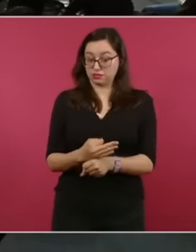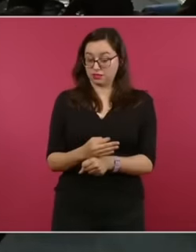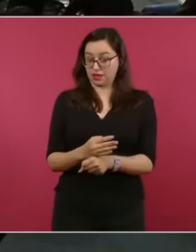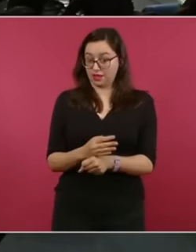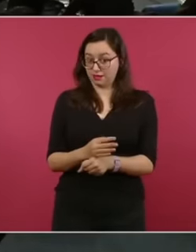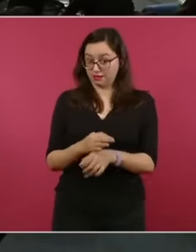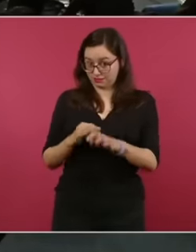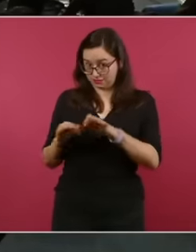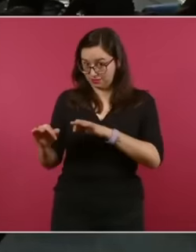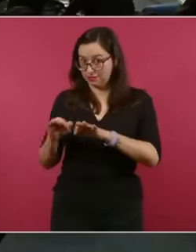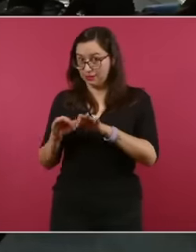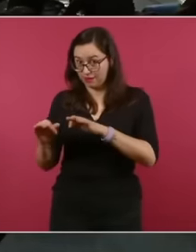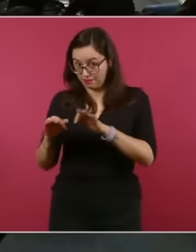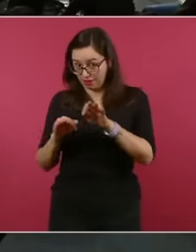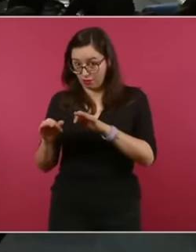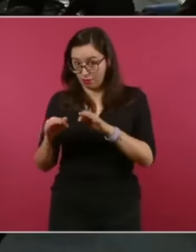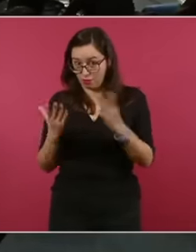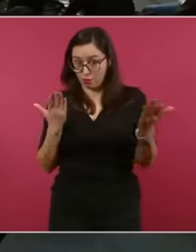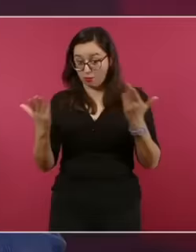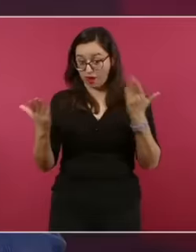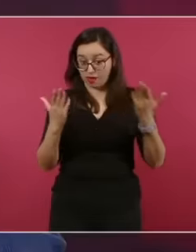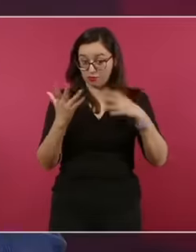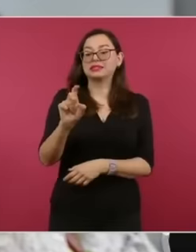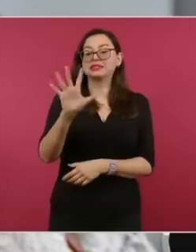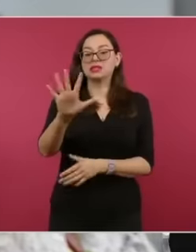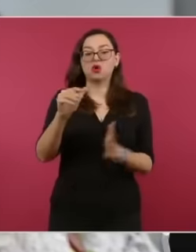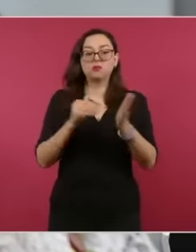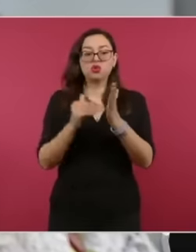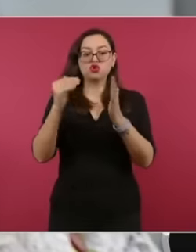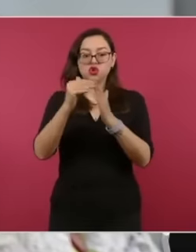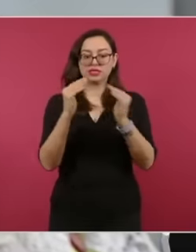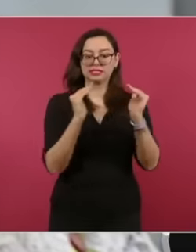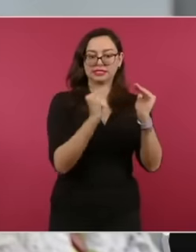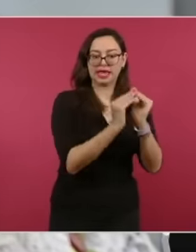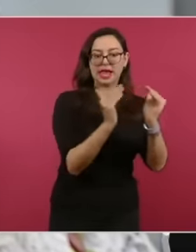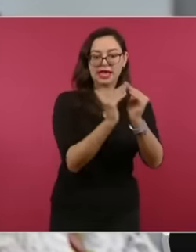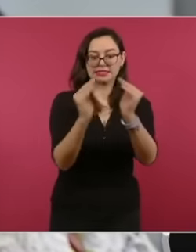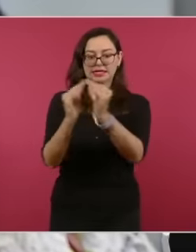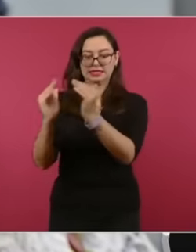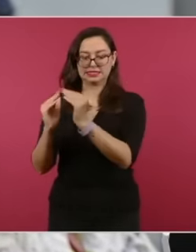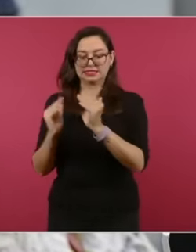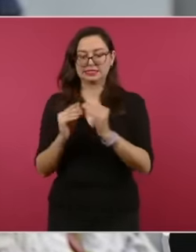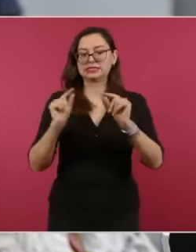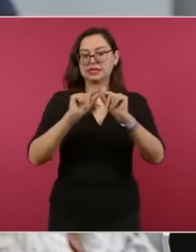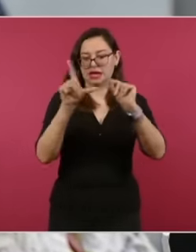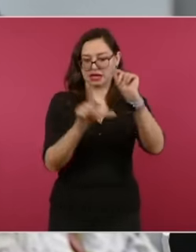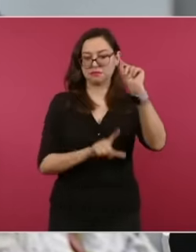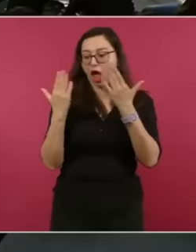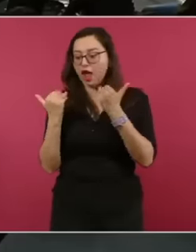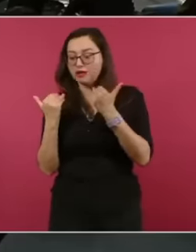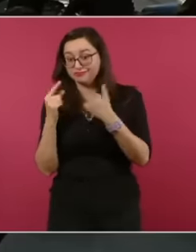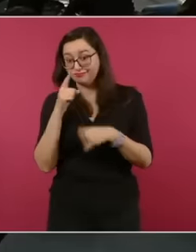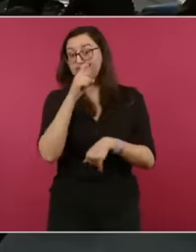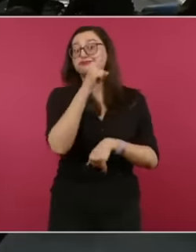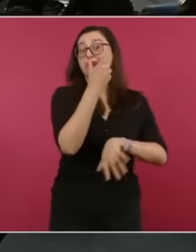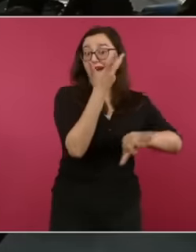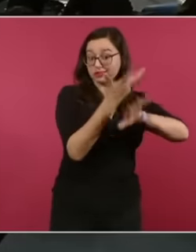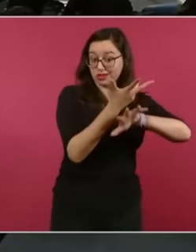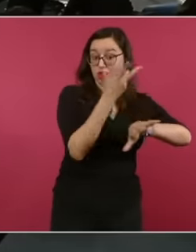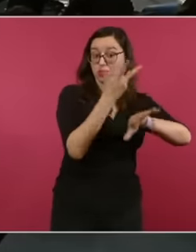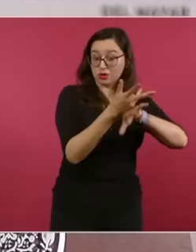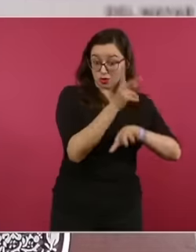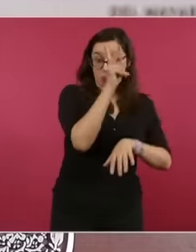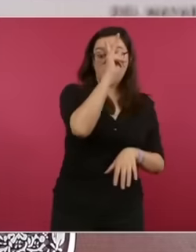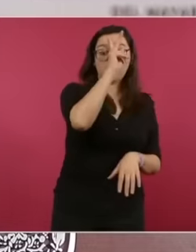than the United States. Mexico is one of the countries with the least unemployment in the world. We almost have